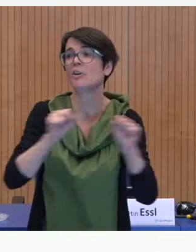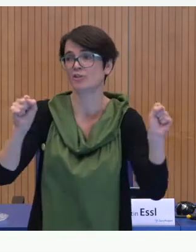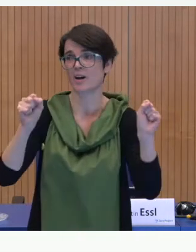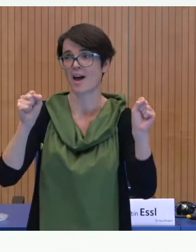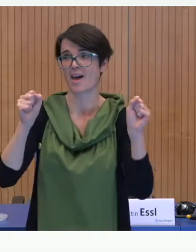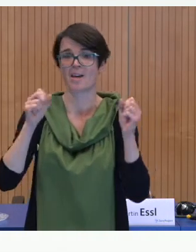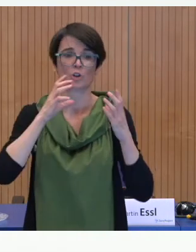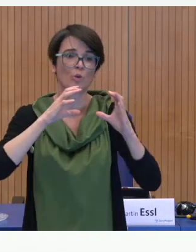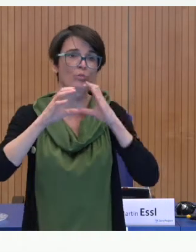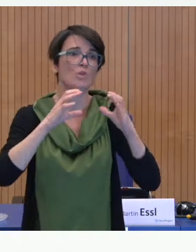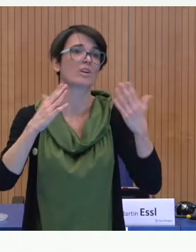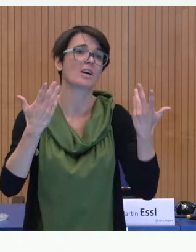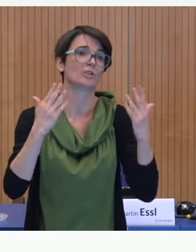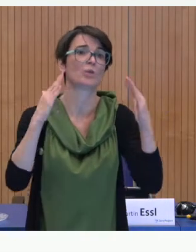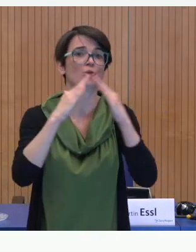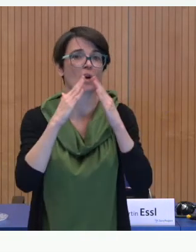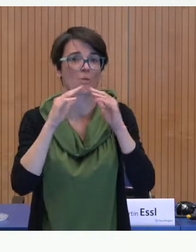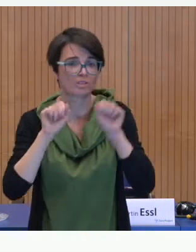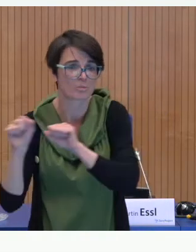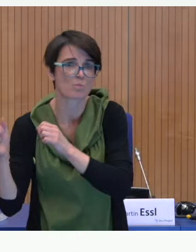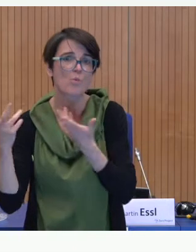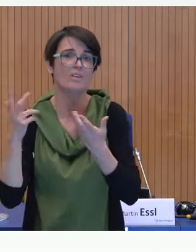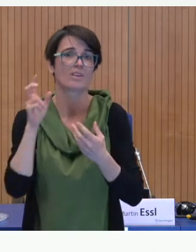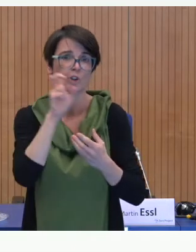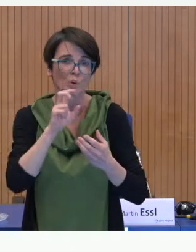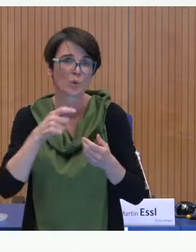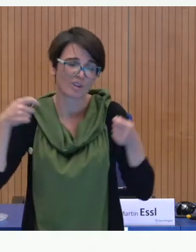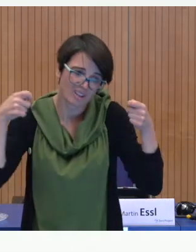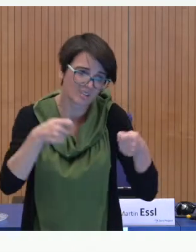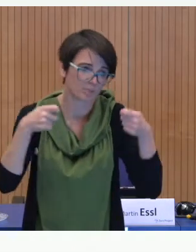business angels who accompany us on the way to barrier-free communication for